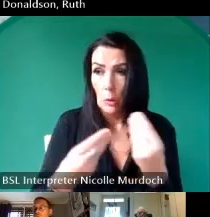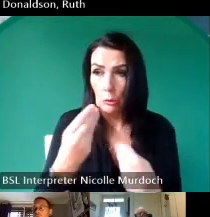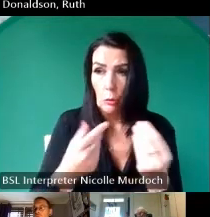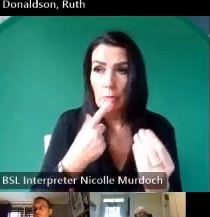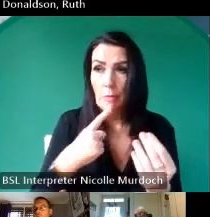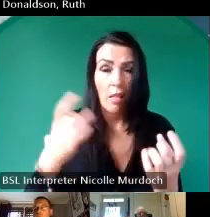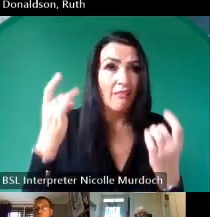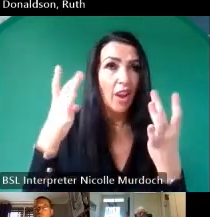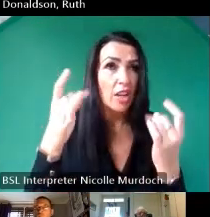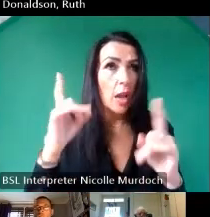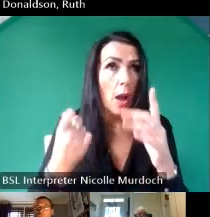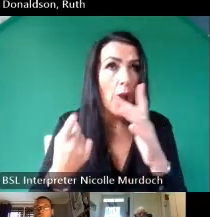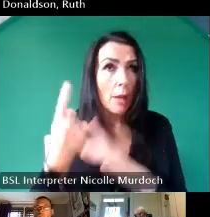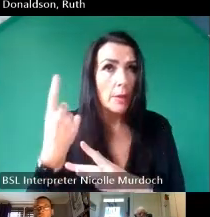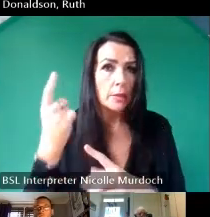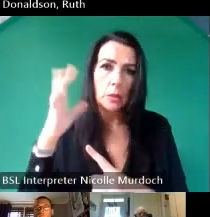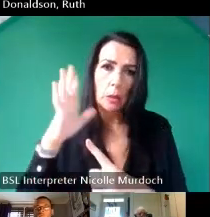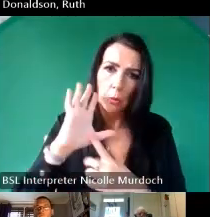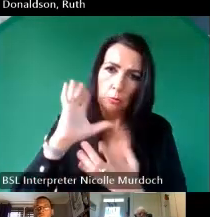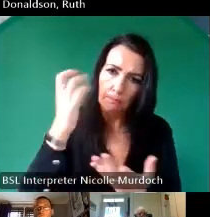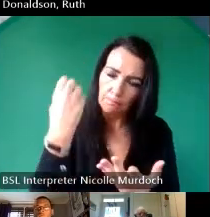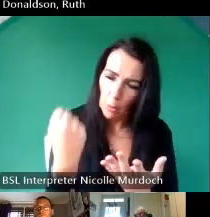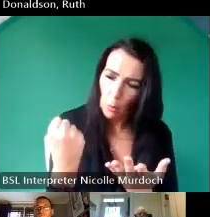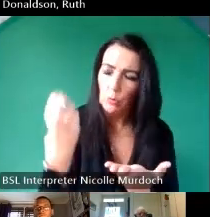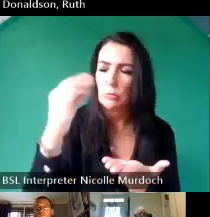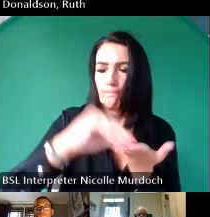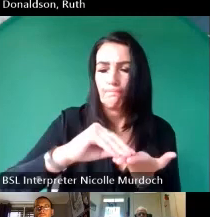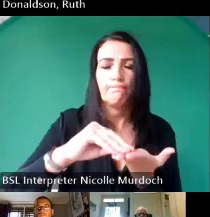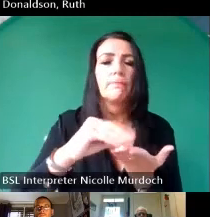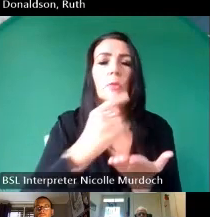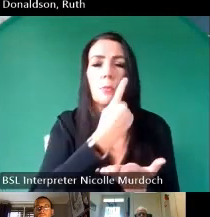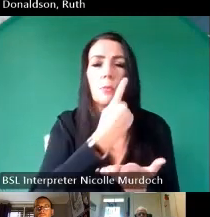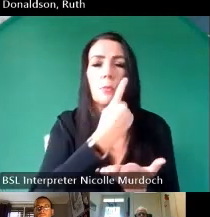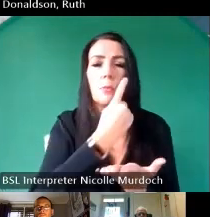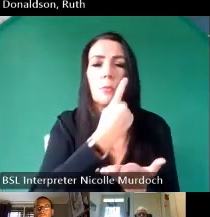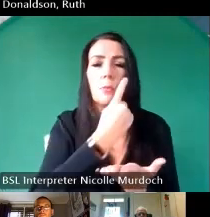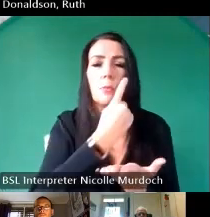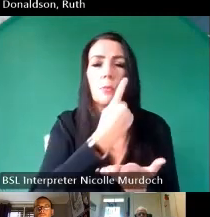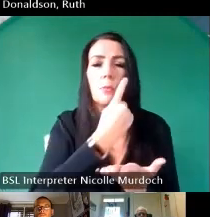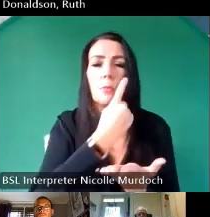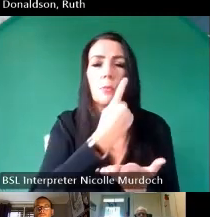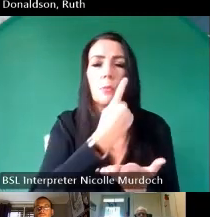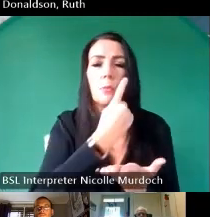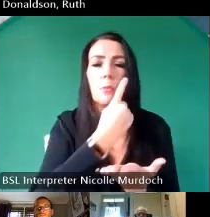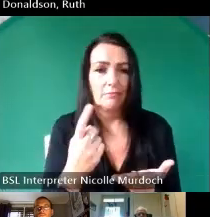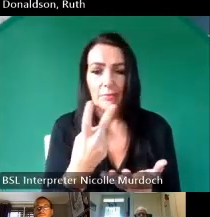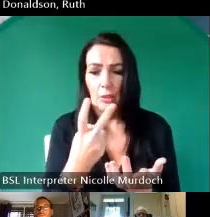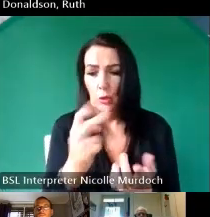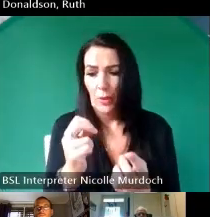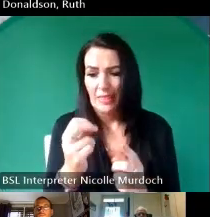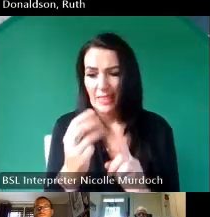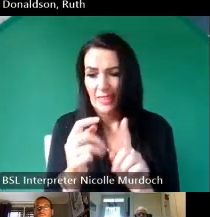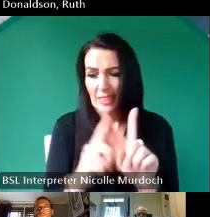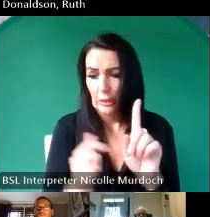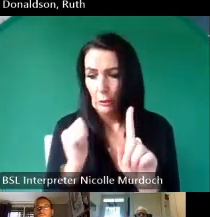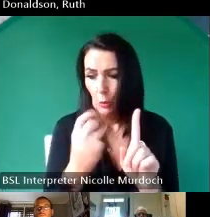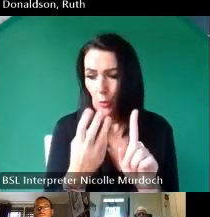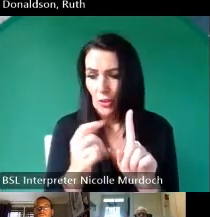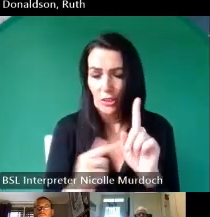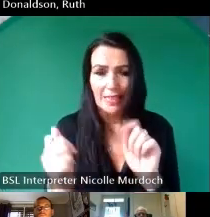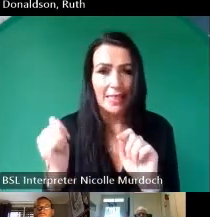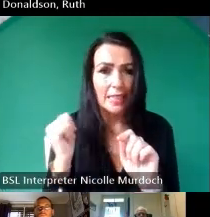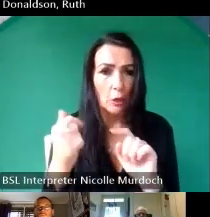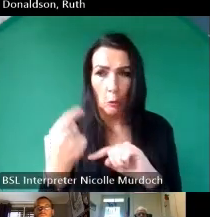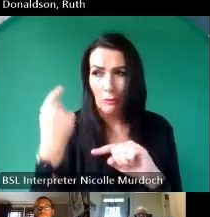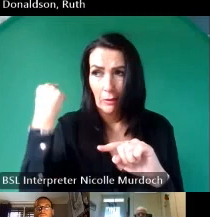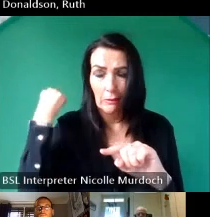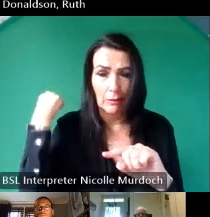to get them down uh because 20 30 years ago and from here things were so different also